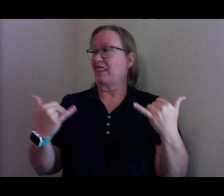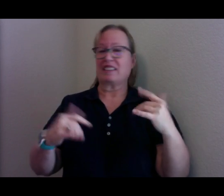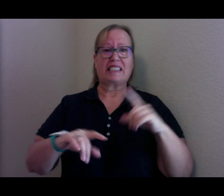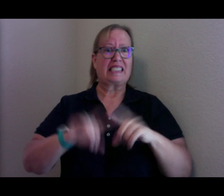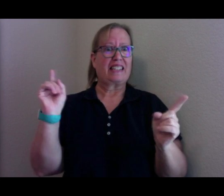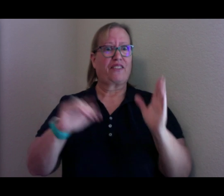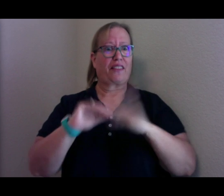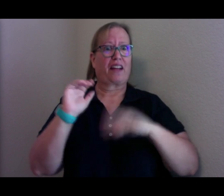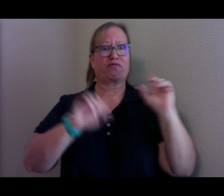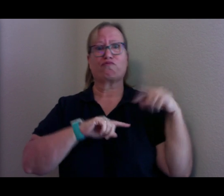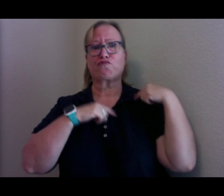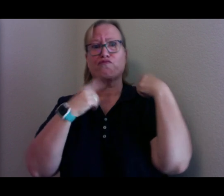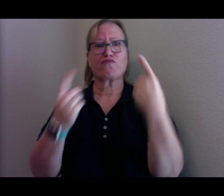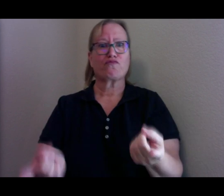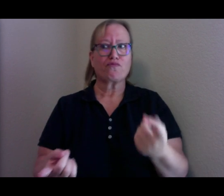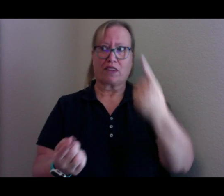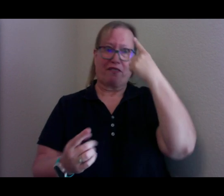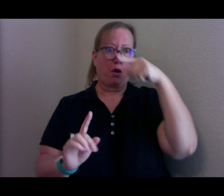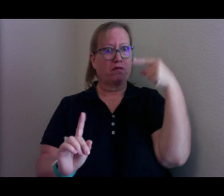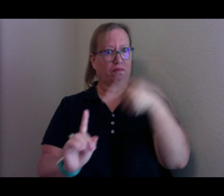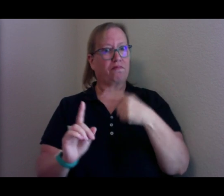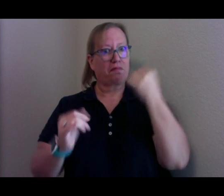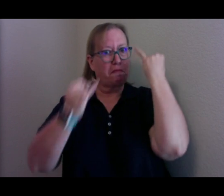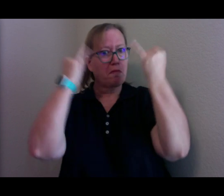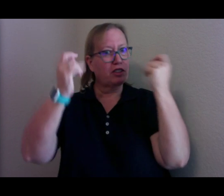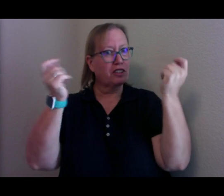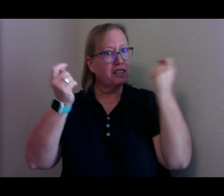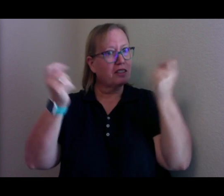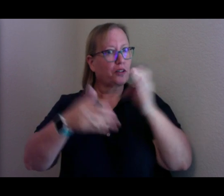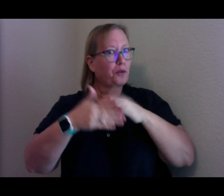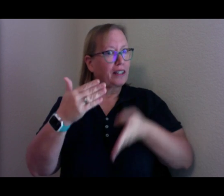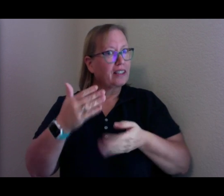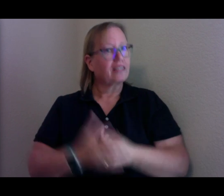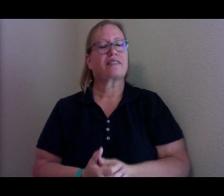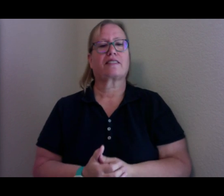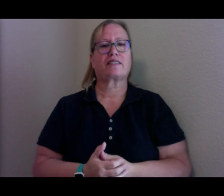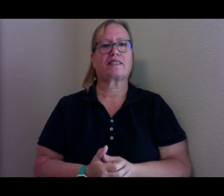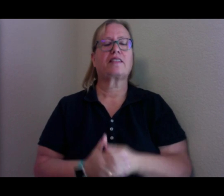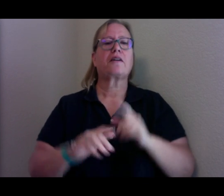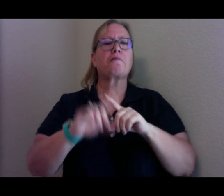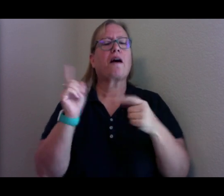for imagination special weekend, but we hope it will work for you.